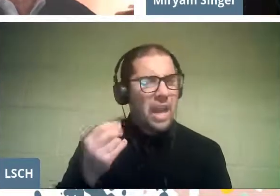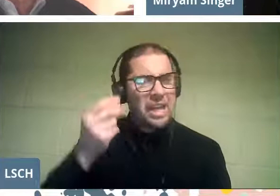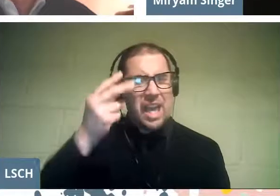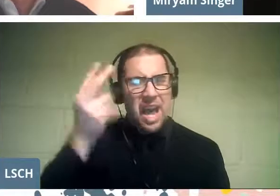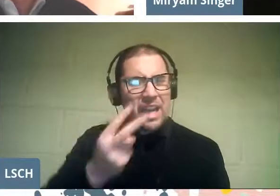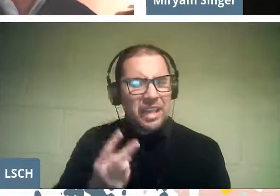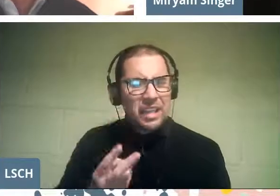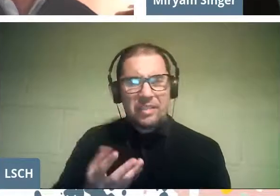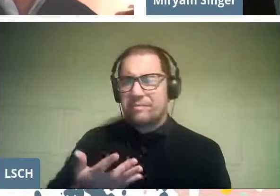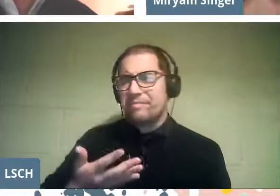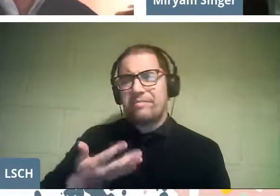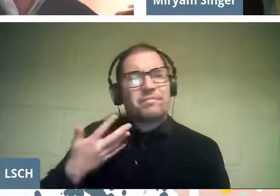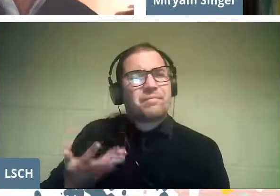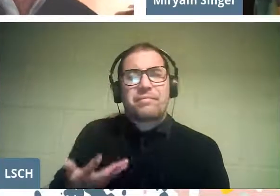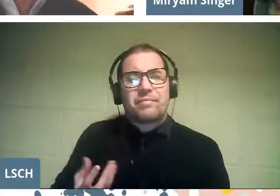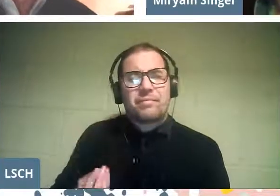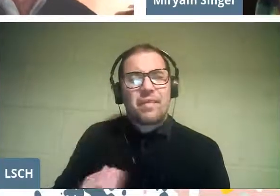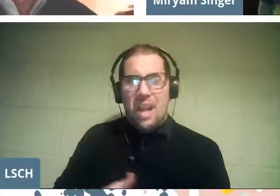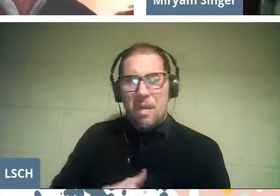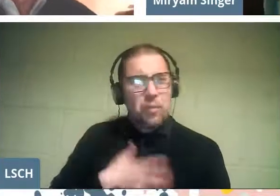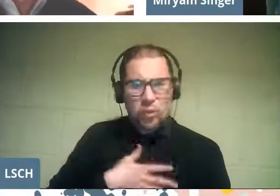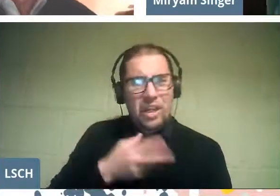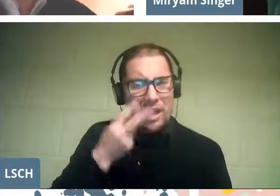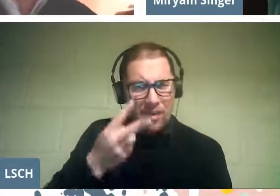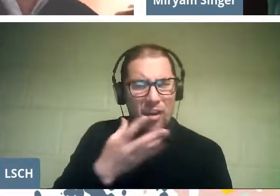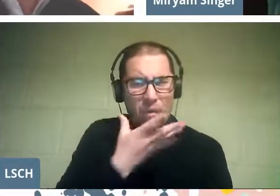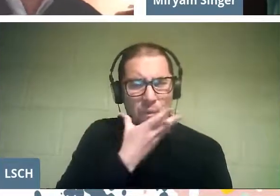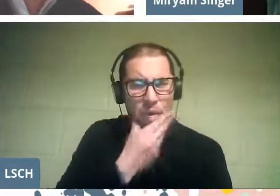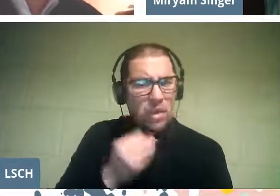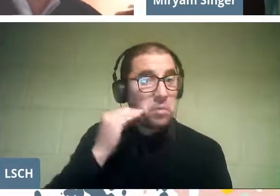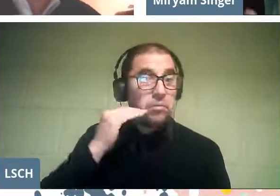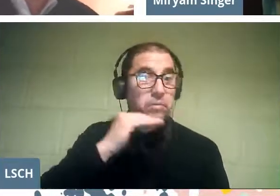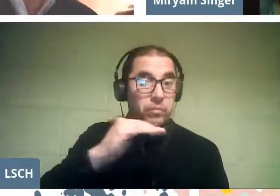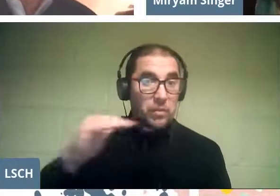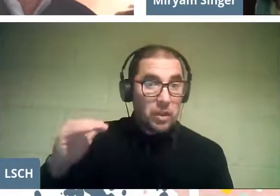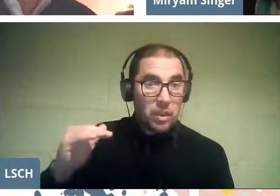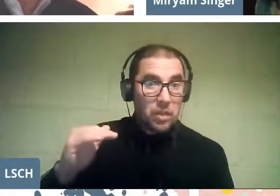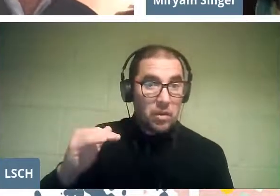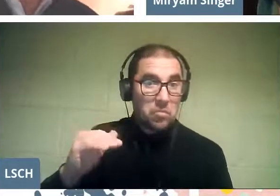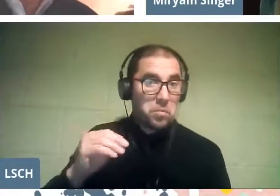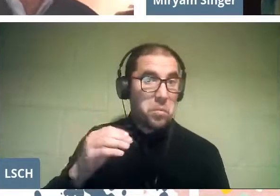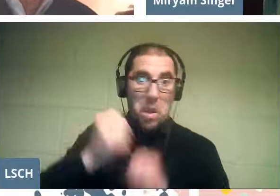it was exciting because they were children of all ages,